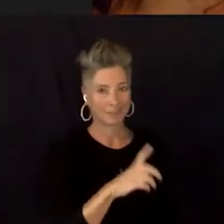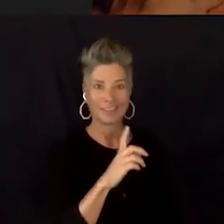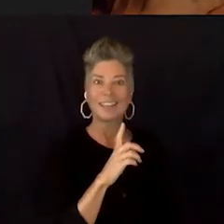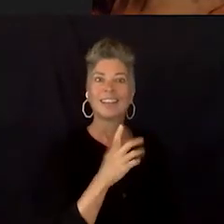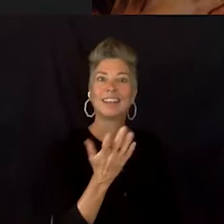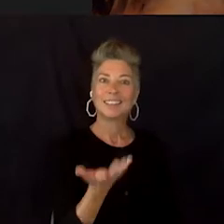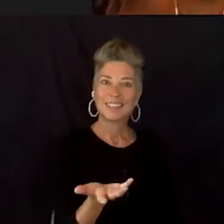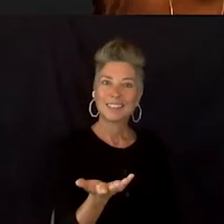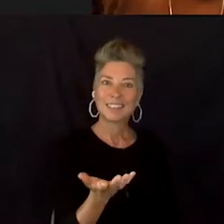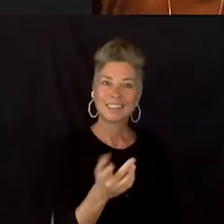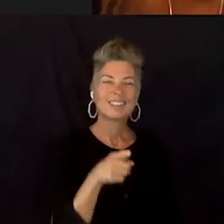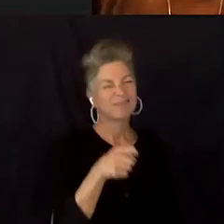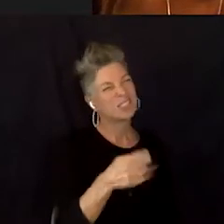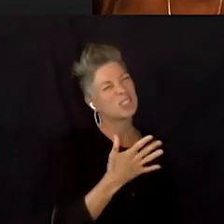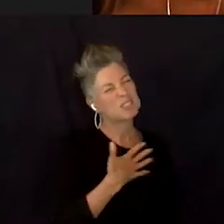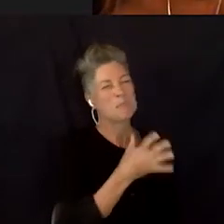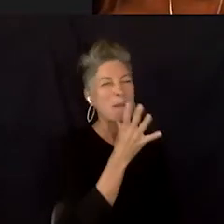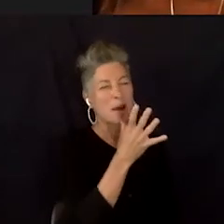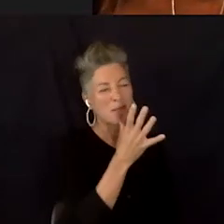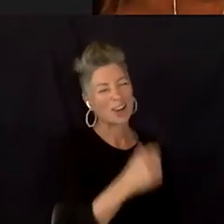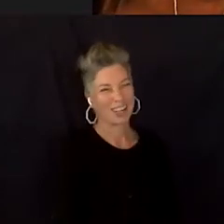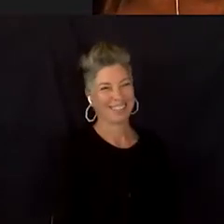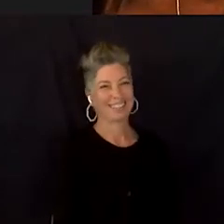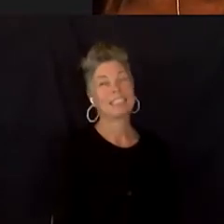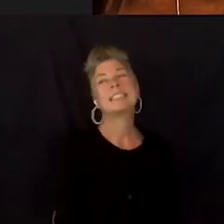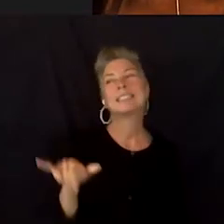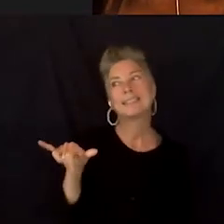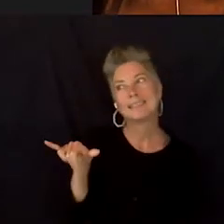She's my mother. Um, but... (Matthew giggles). She is.